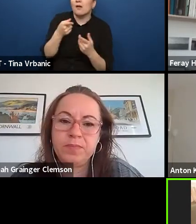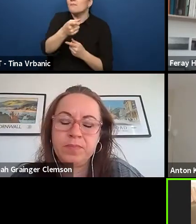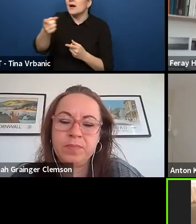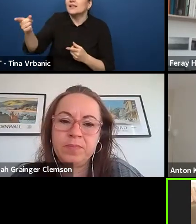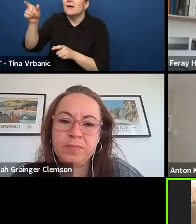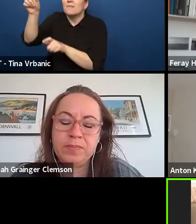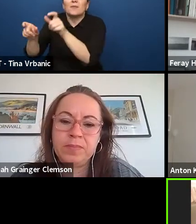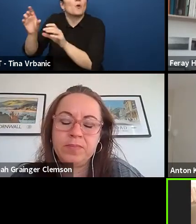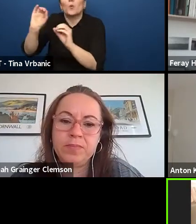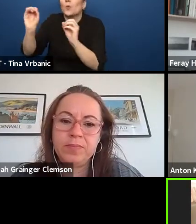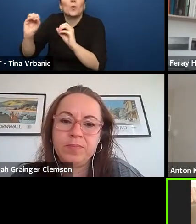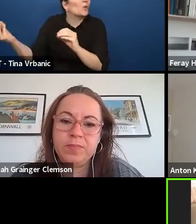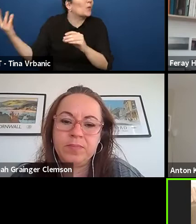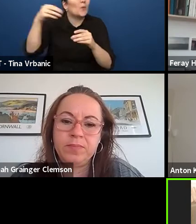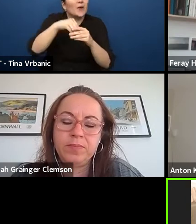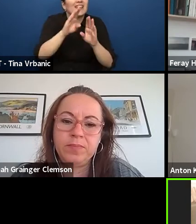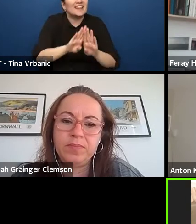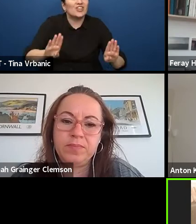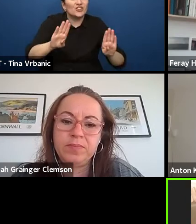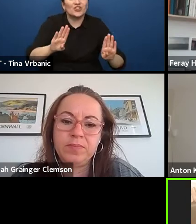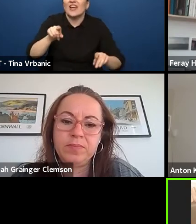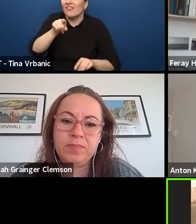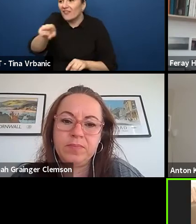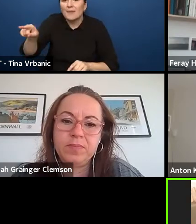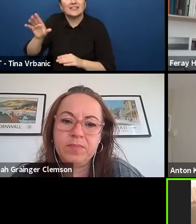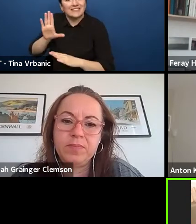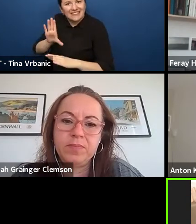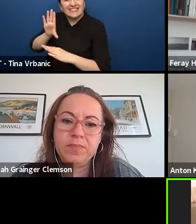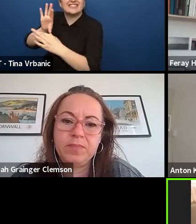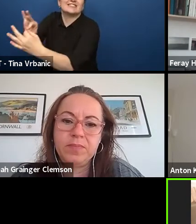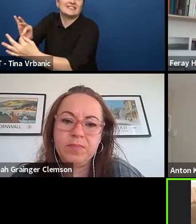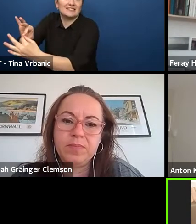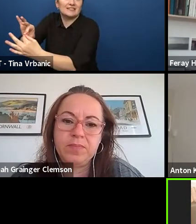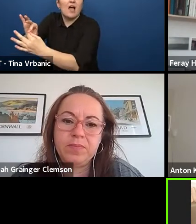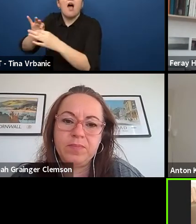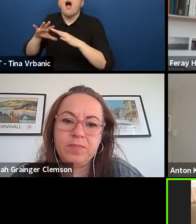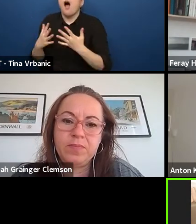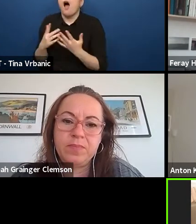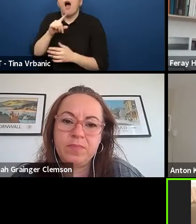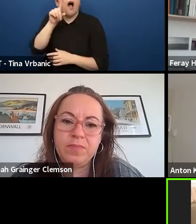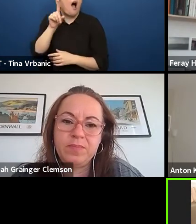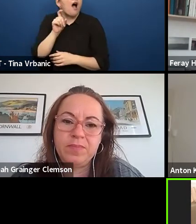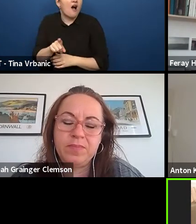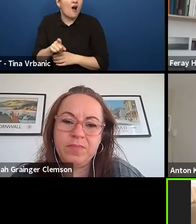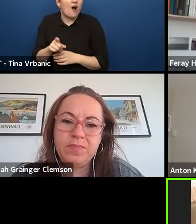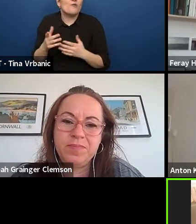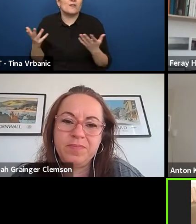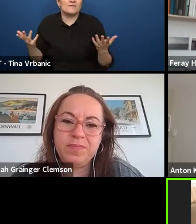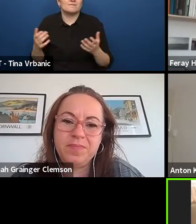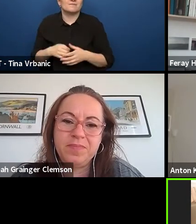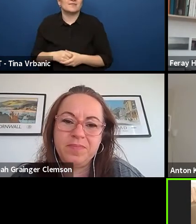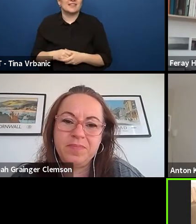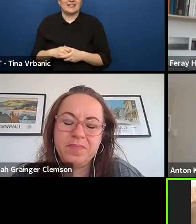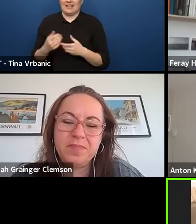How can we do it, the experience during COVID time,